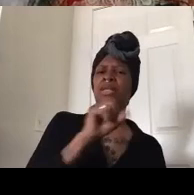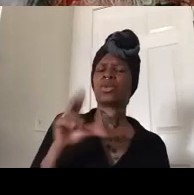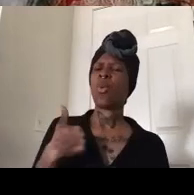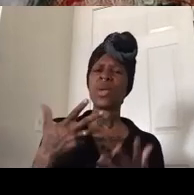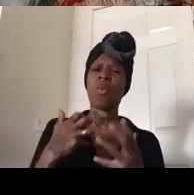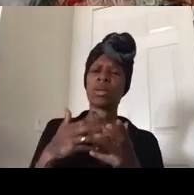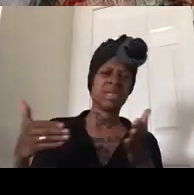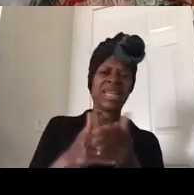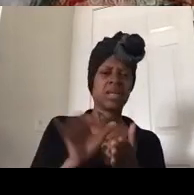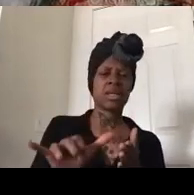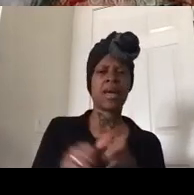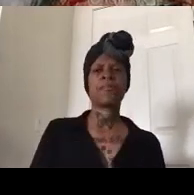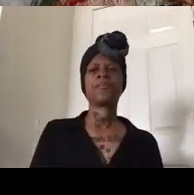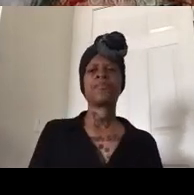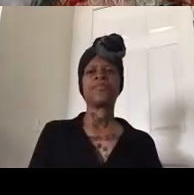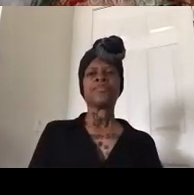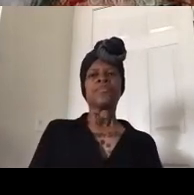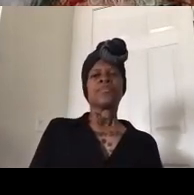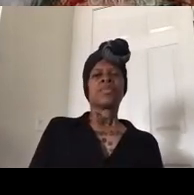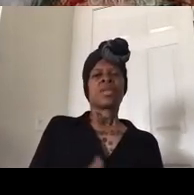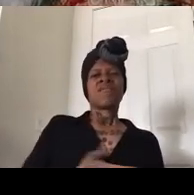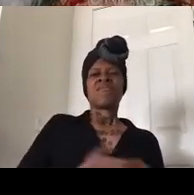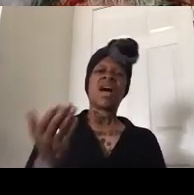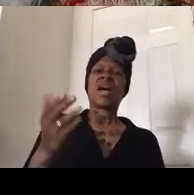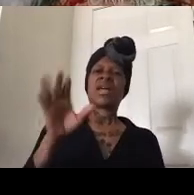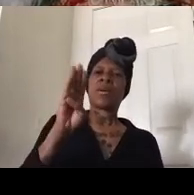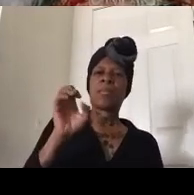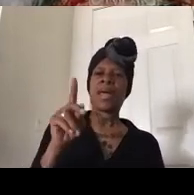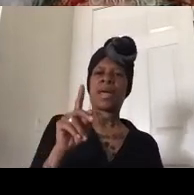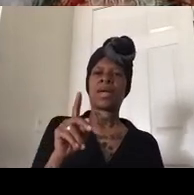this is the fire bet campaign i want to lift up that we did win a victory